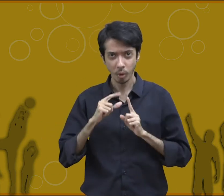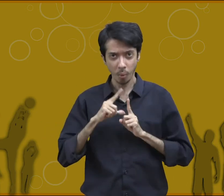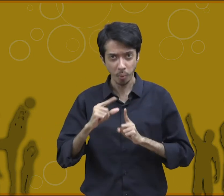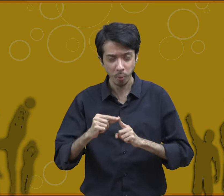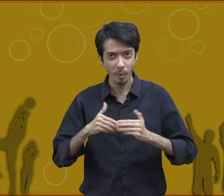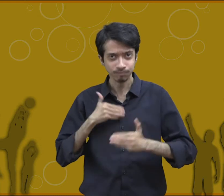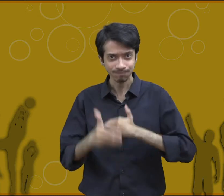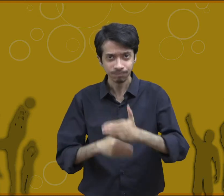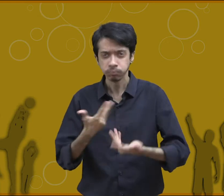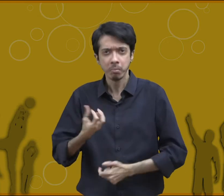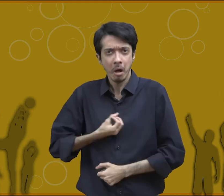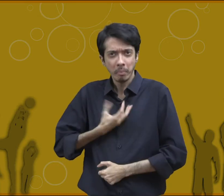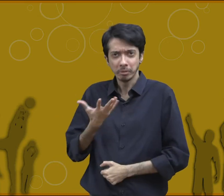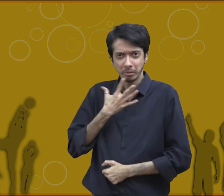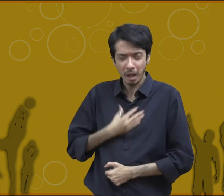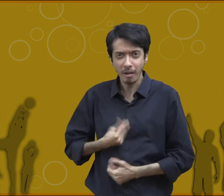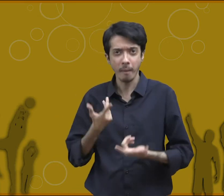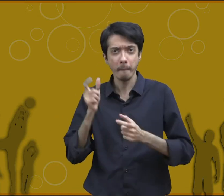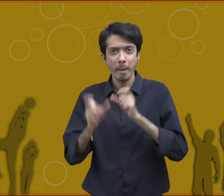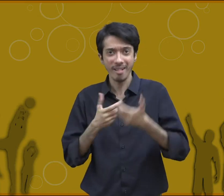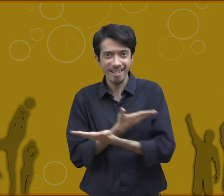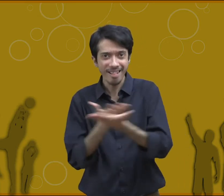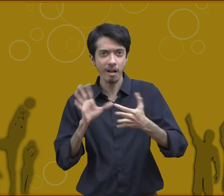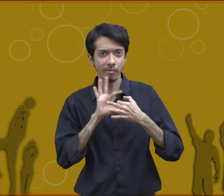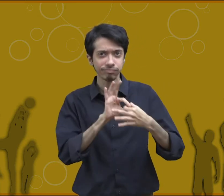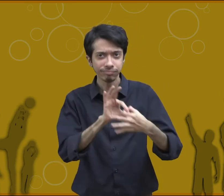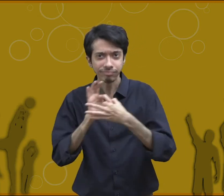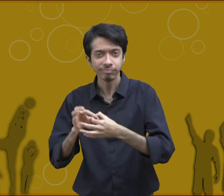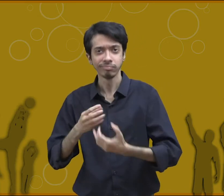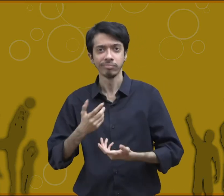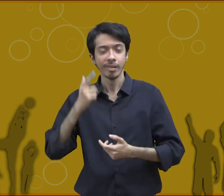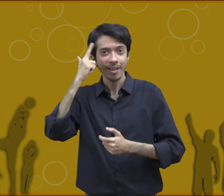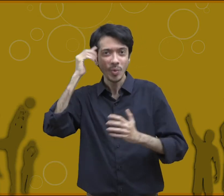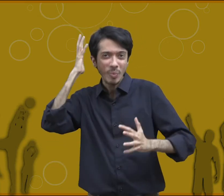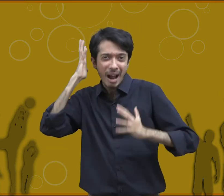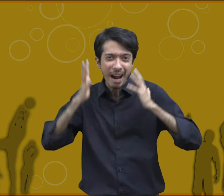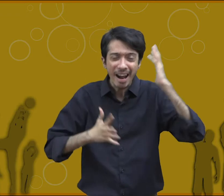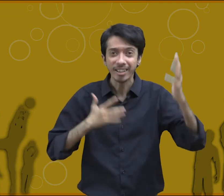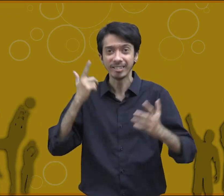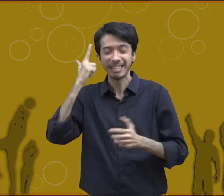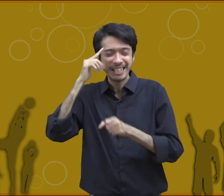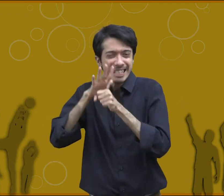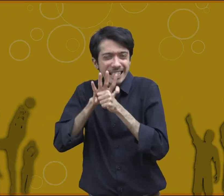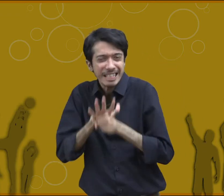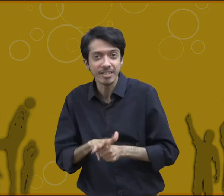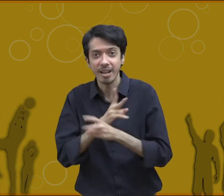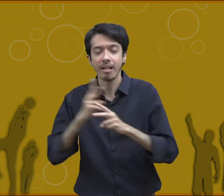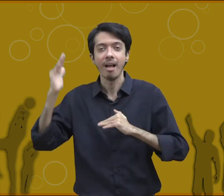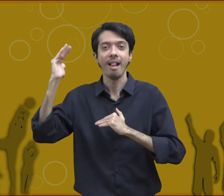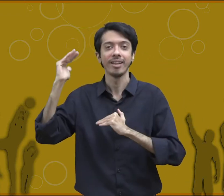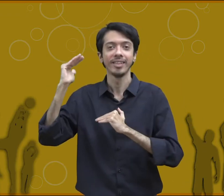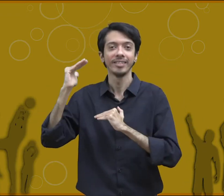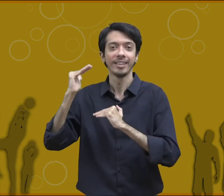timely diet controlling emotions develop social skills and reduce anxiety pressure and stress to